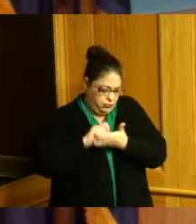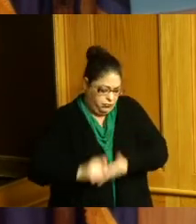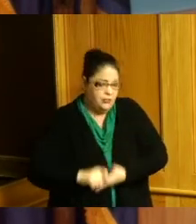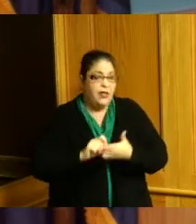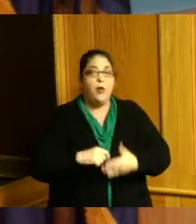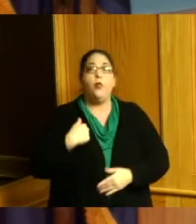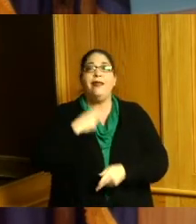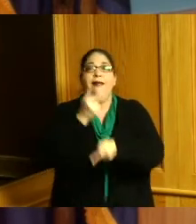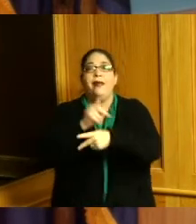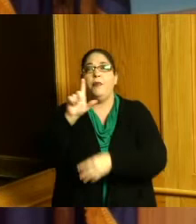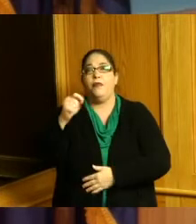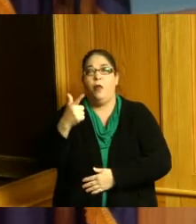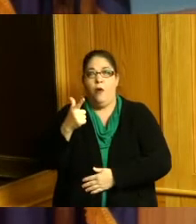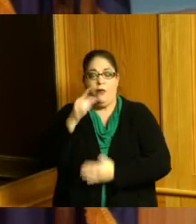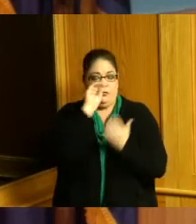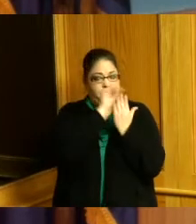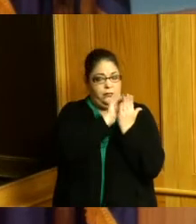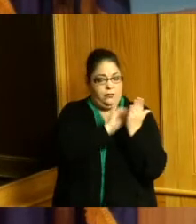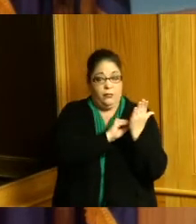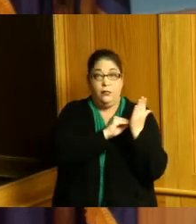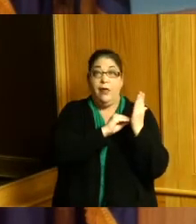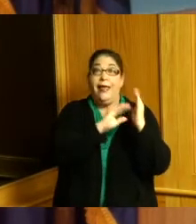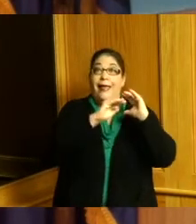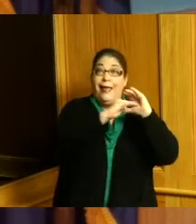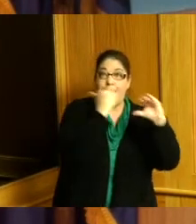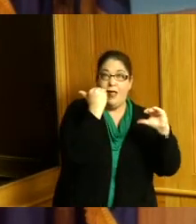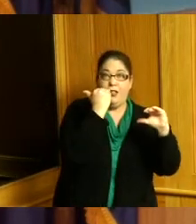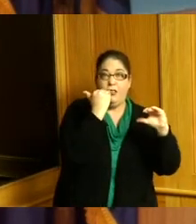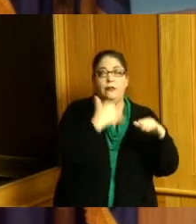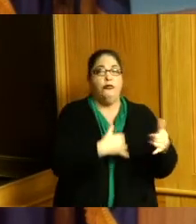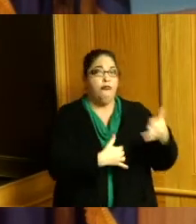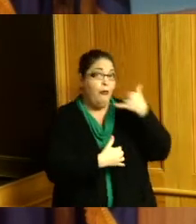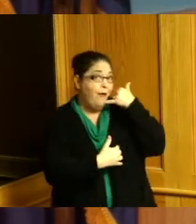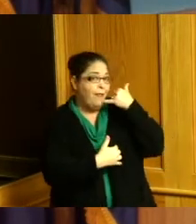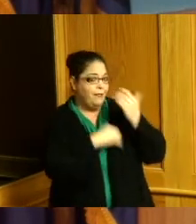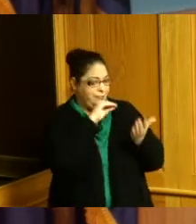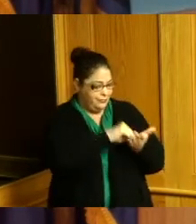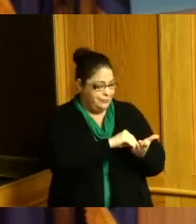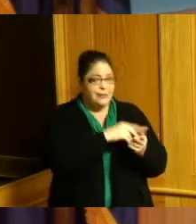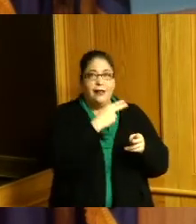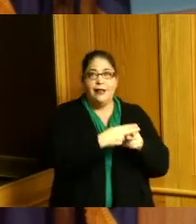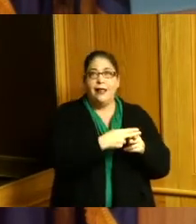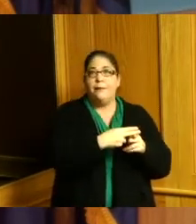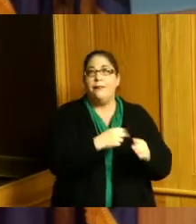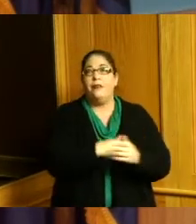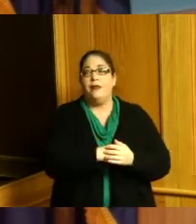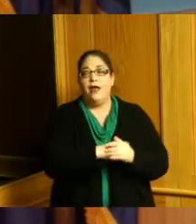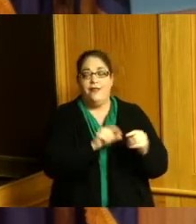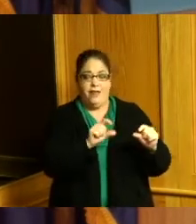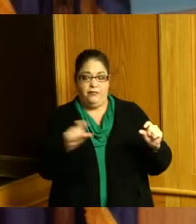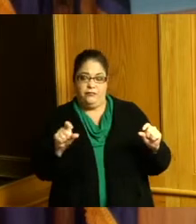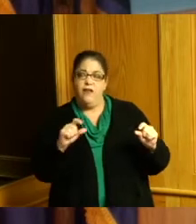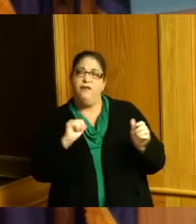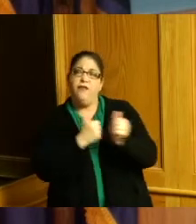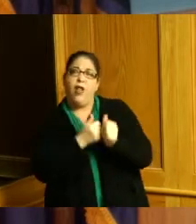us emails us writes us and we follow up what happened with it I'm concerned that the backlog is